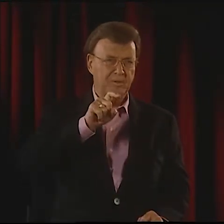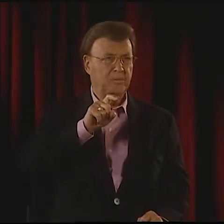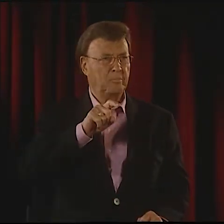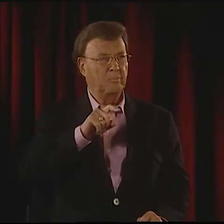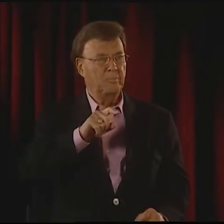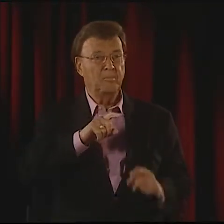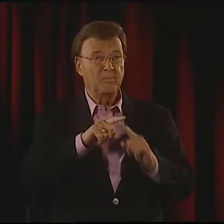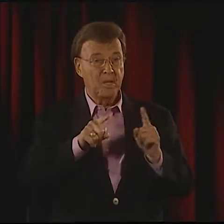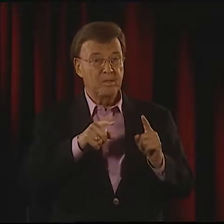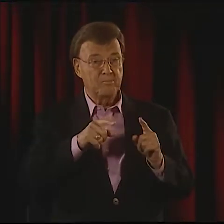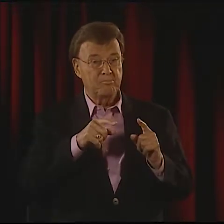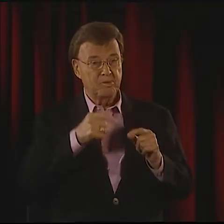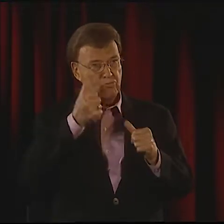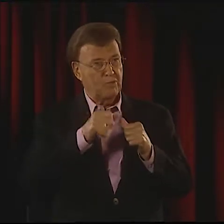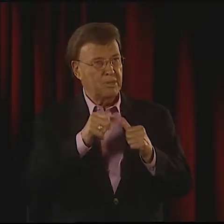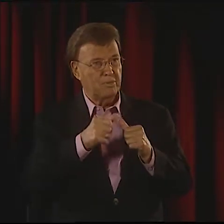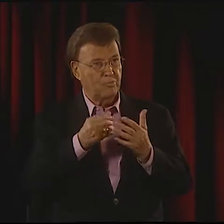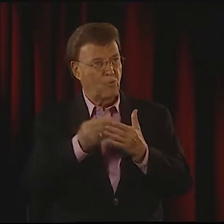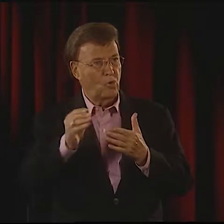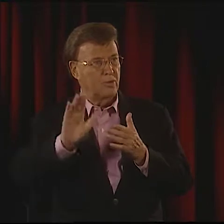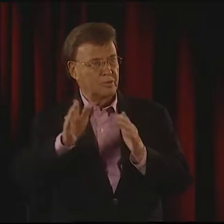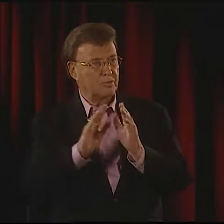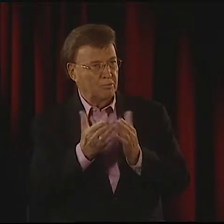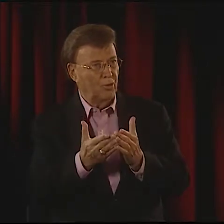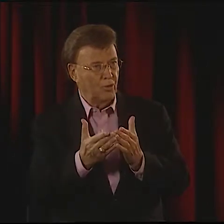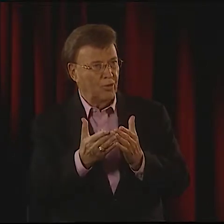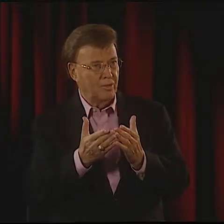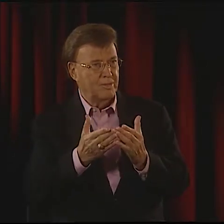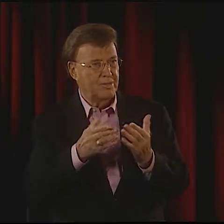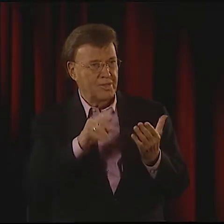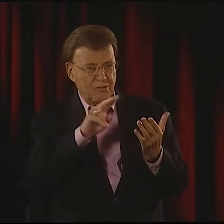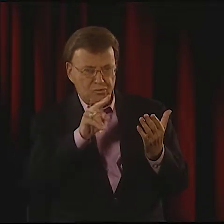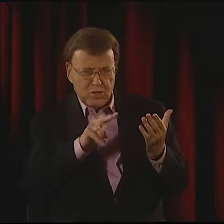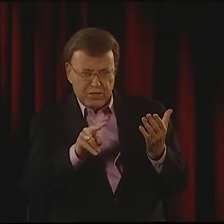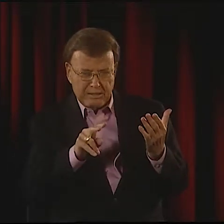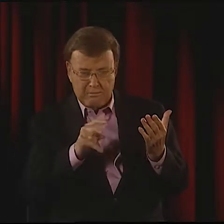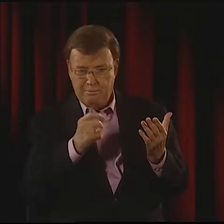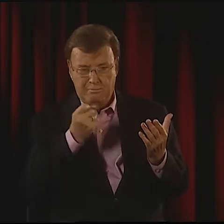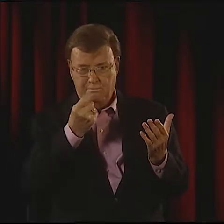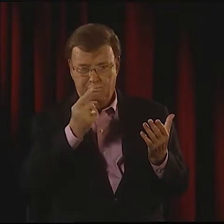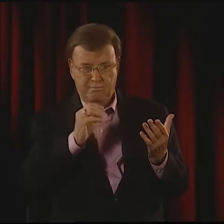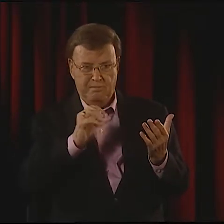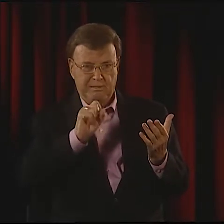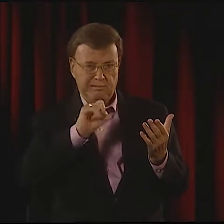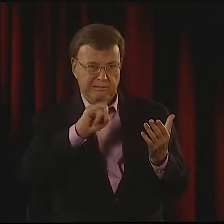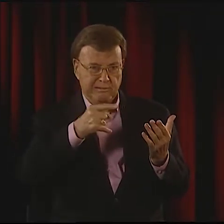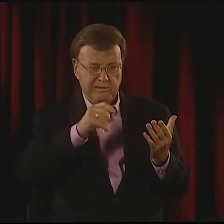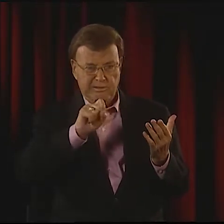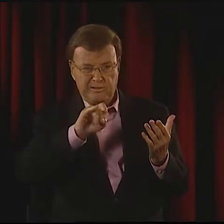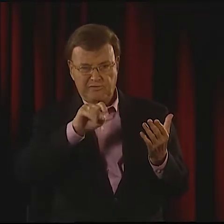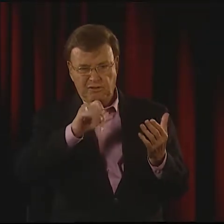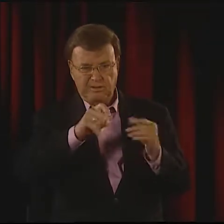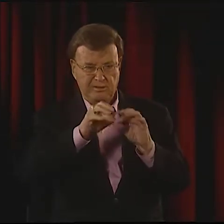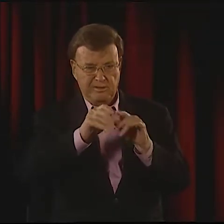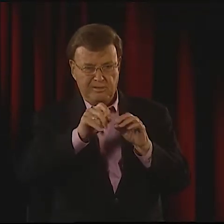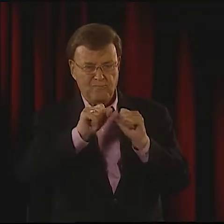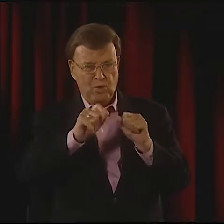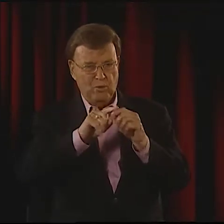OH, YES. I WAS PUZZLED, BUT I REMEMBER BUYING THE BOOK AND LOOKING THROUGH IT AND NOT REALLY UNDERSTANDING IT,